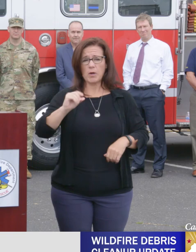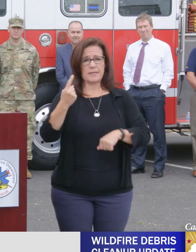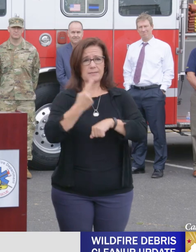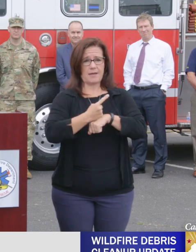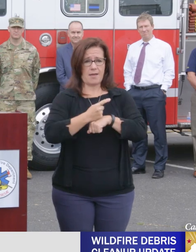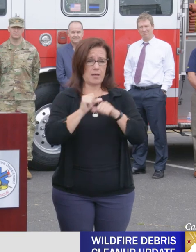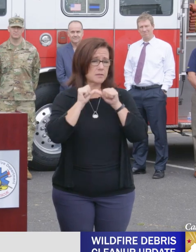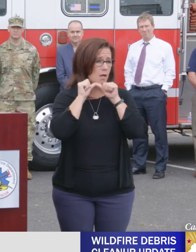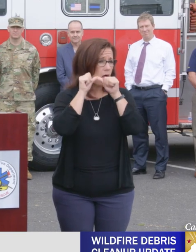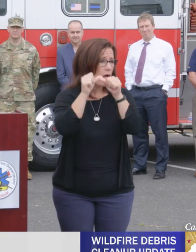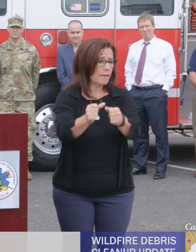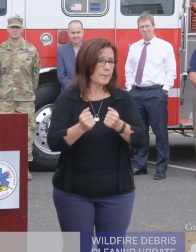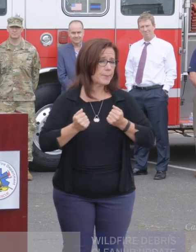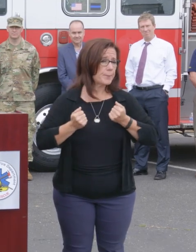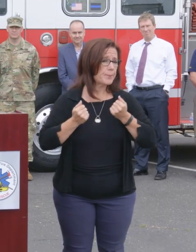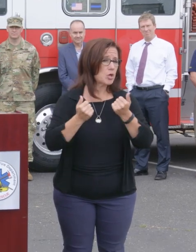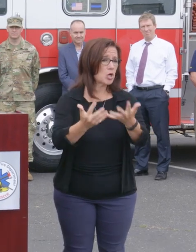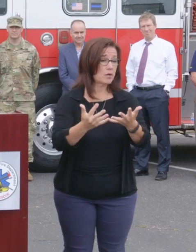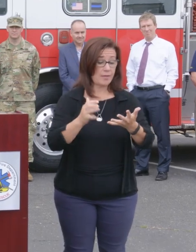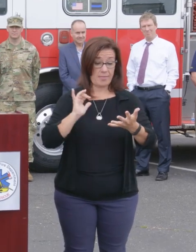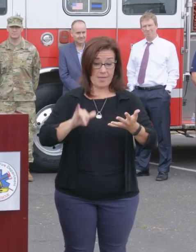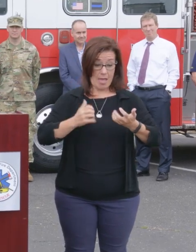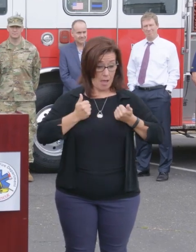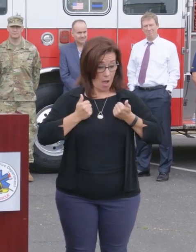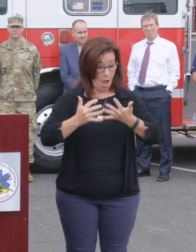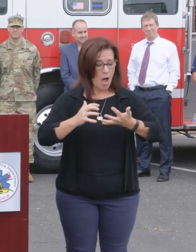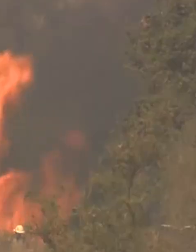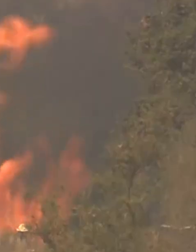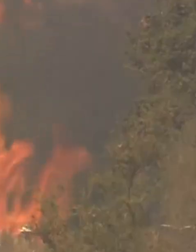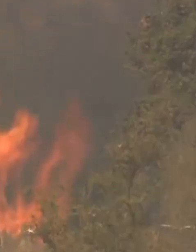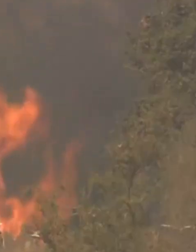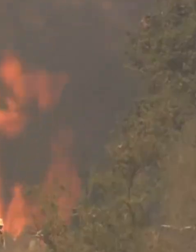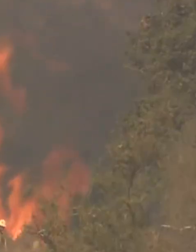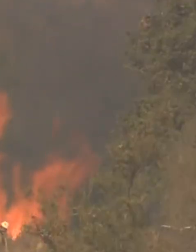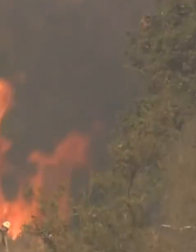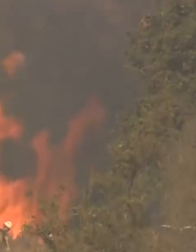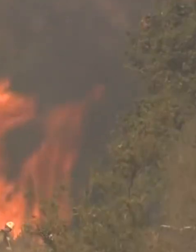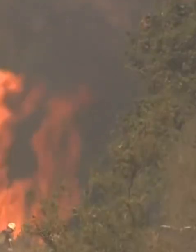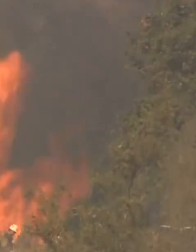that it laid in its wake was absolutely unimaginable. The work that was done by